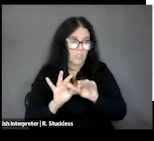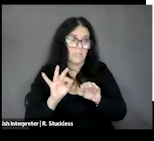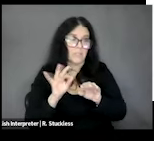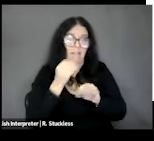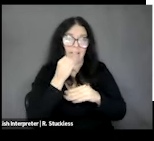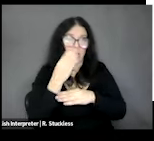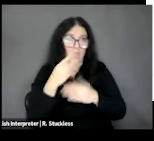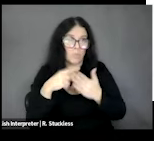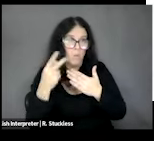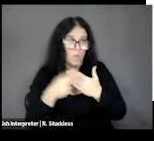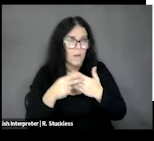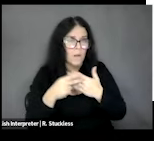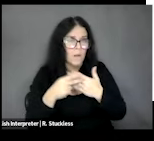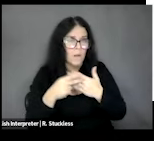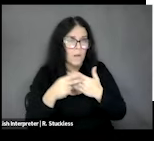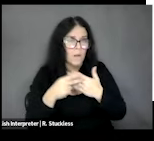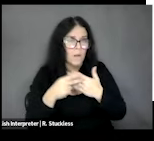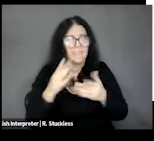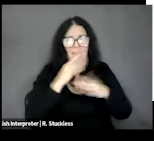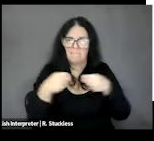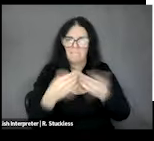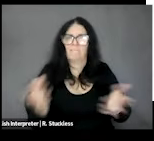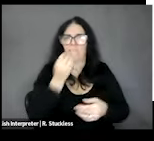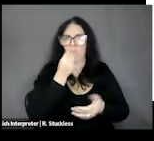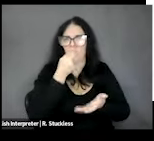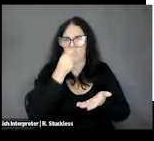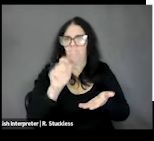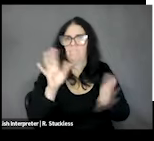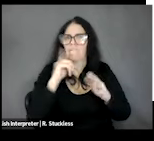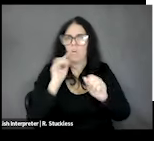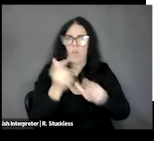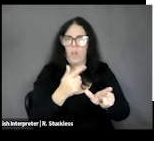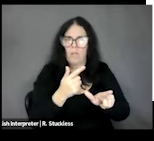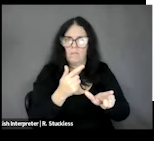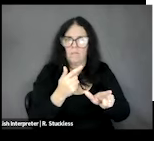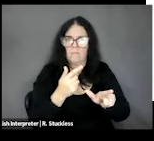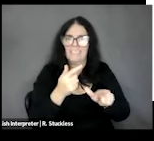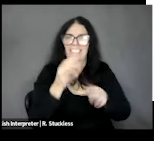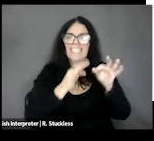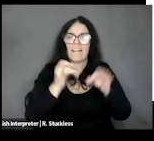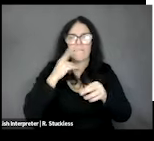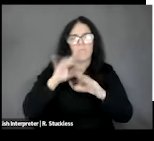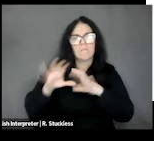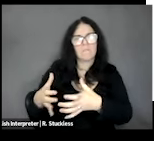pushing for just free and reduced lunch programs for everybody to kind of reduce the stigma